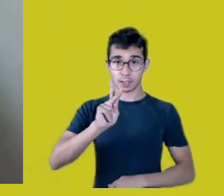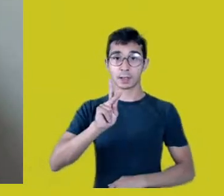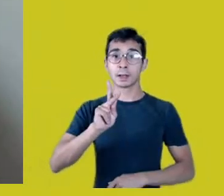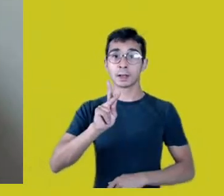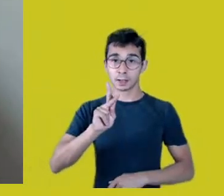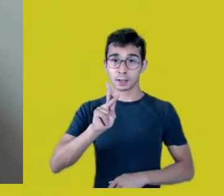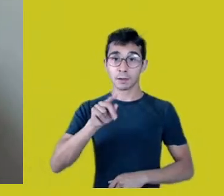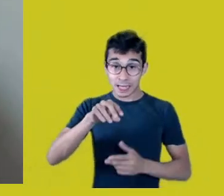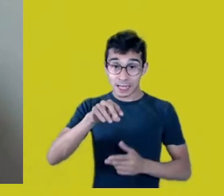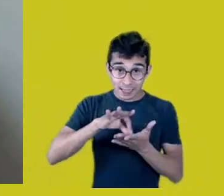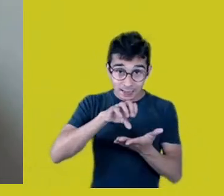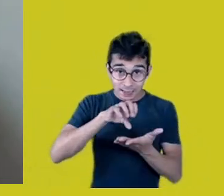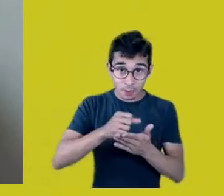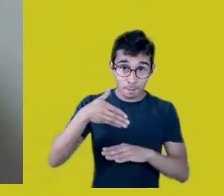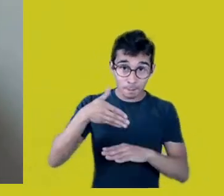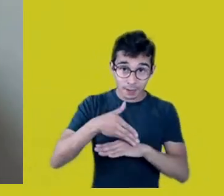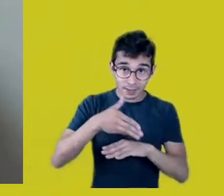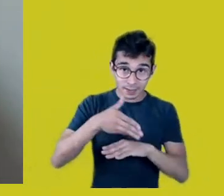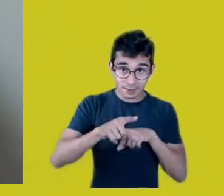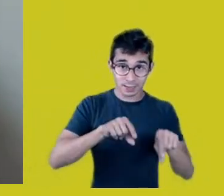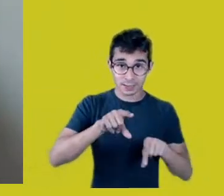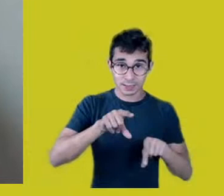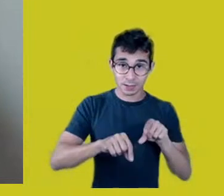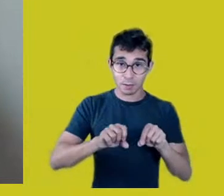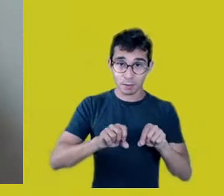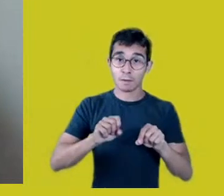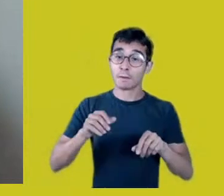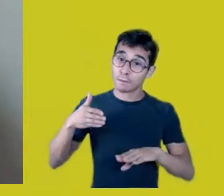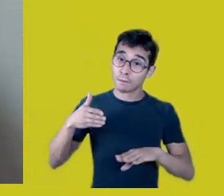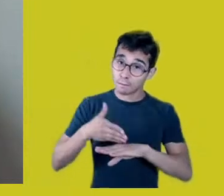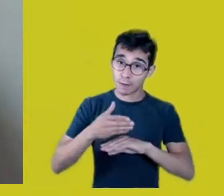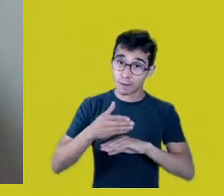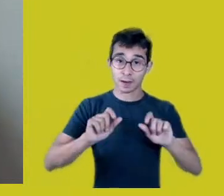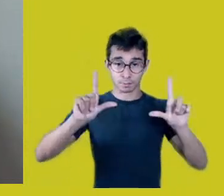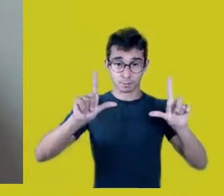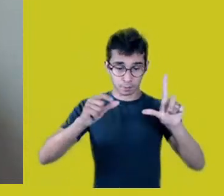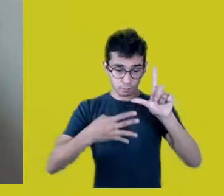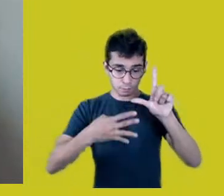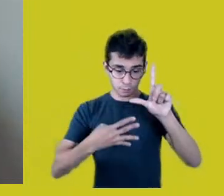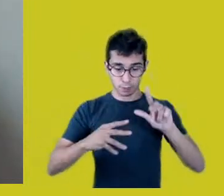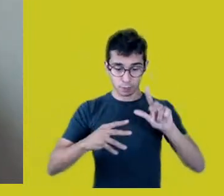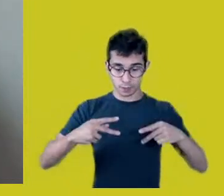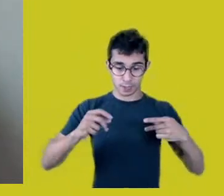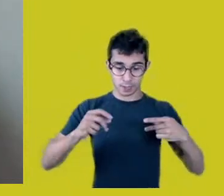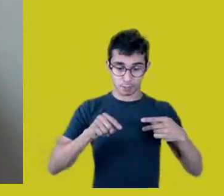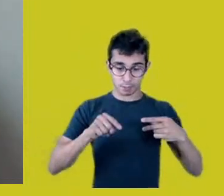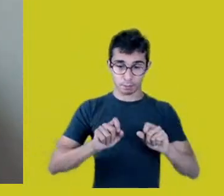register your attendance so that we know